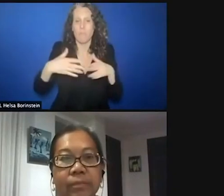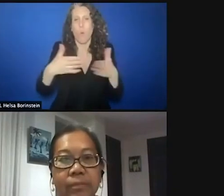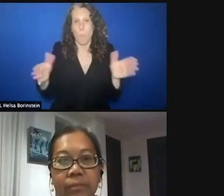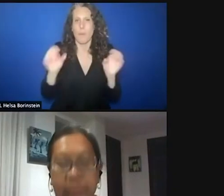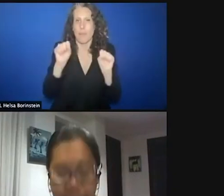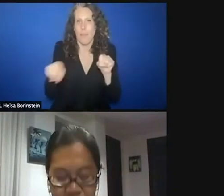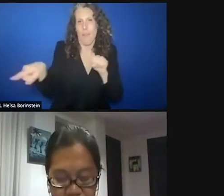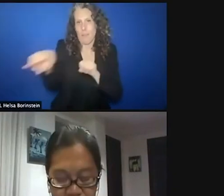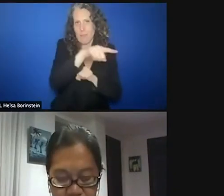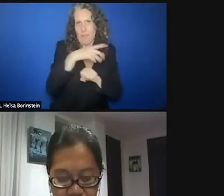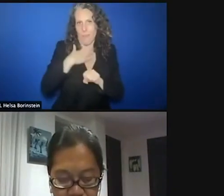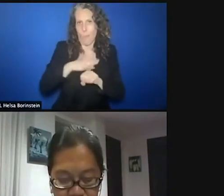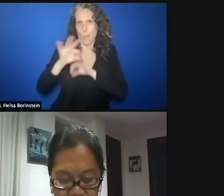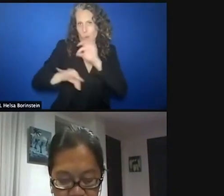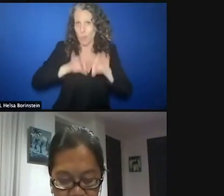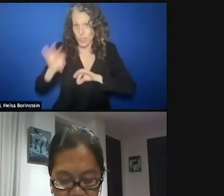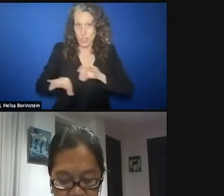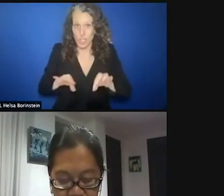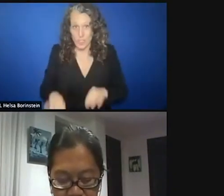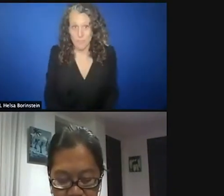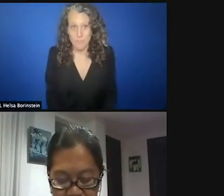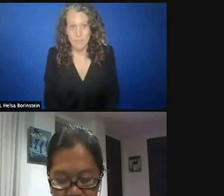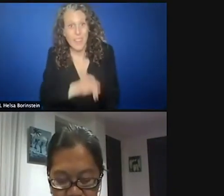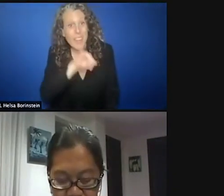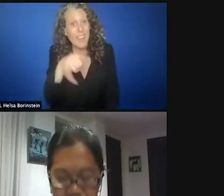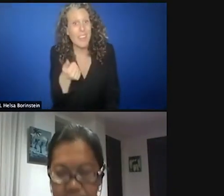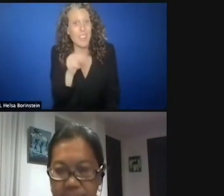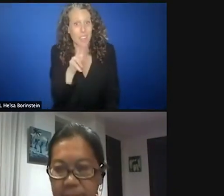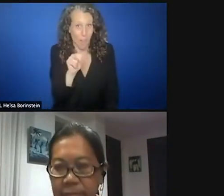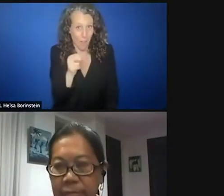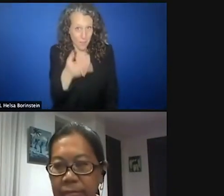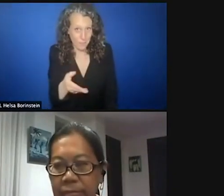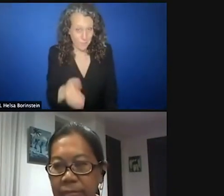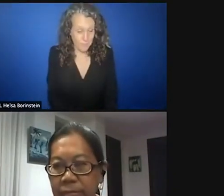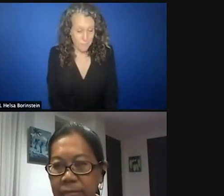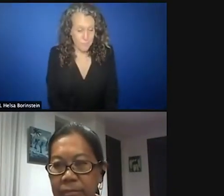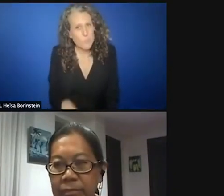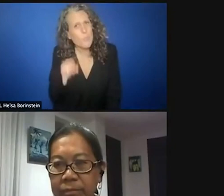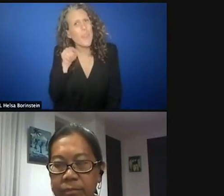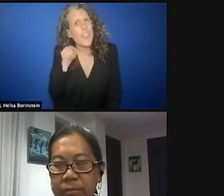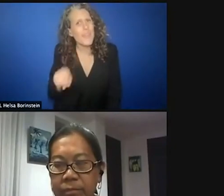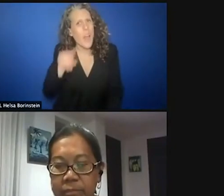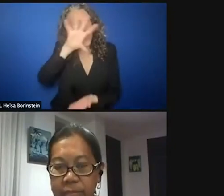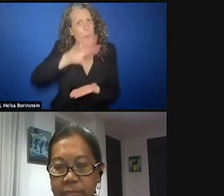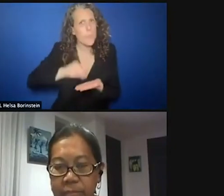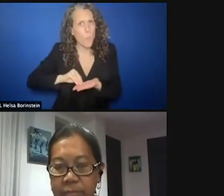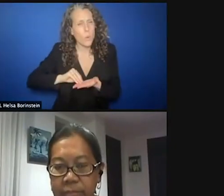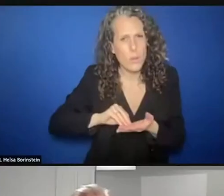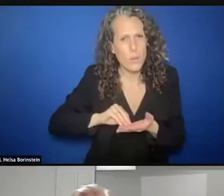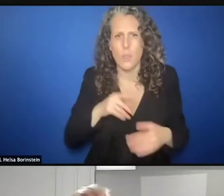start with you. The NRC protection cluster report, what for you are the most shocking aspects,